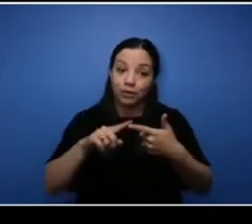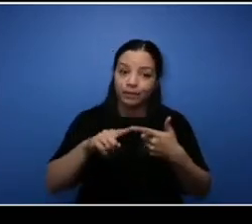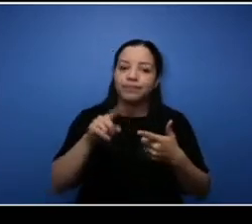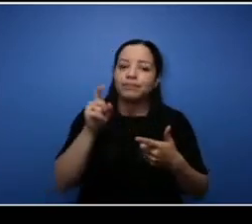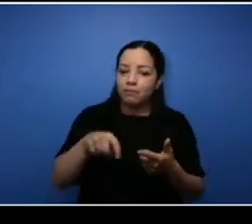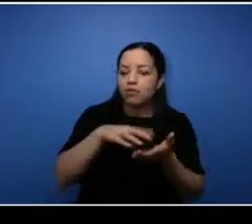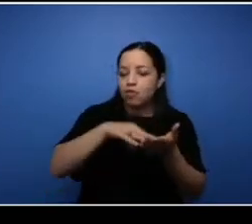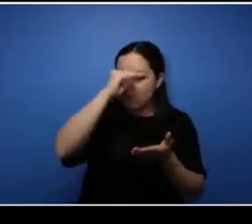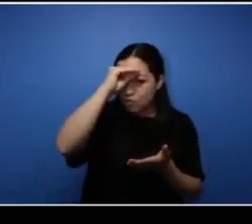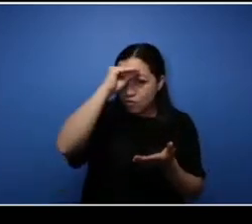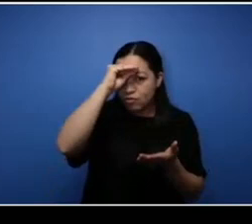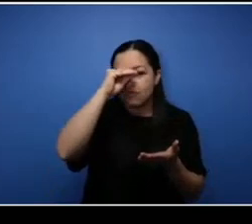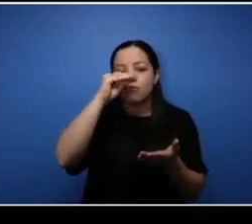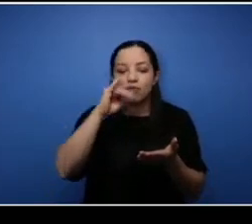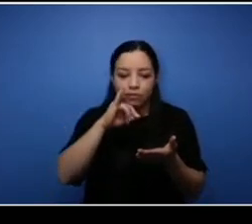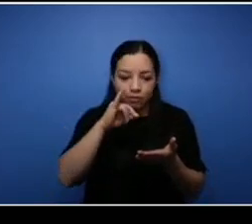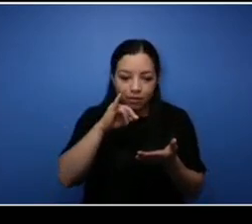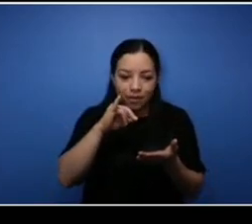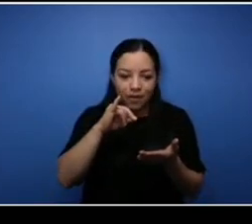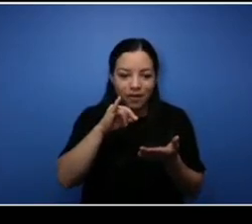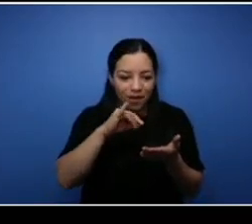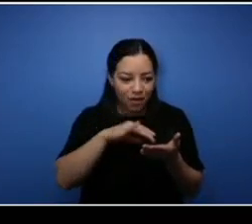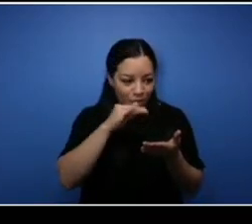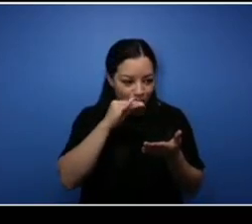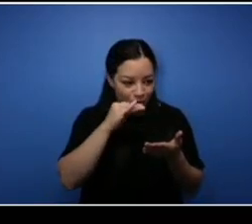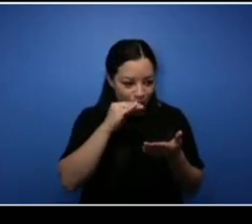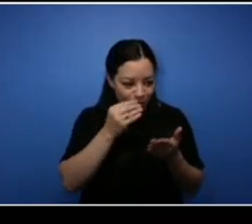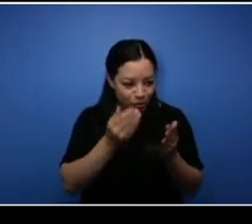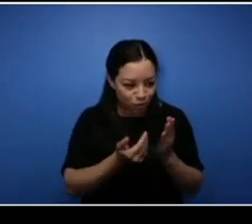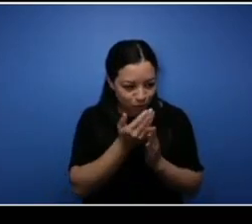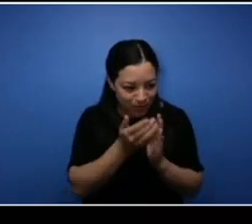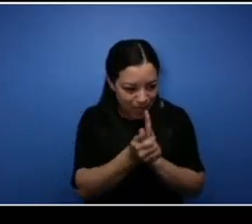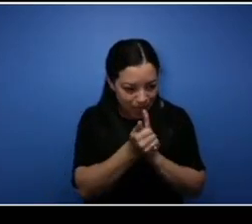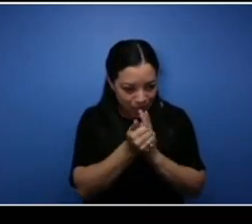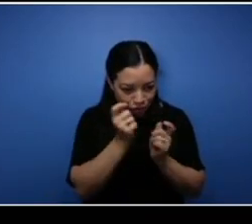and then learning to be different as well and learning from your your mistakes. So those